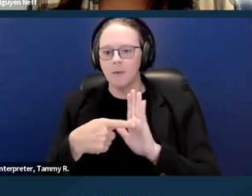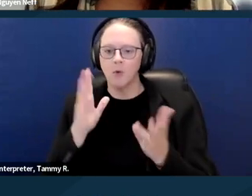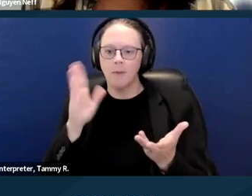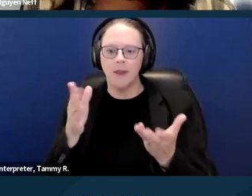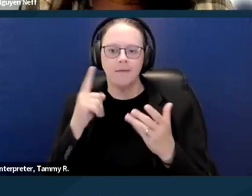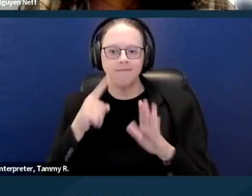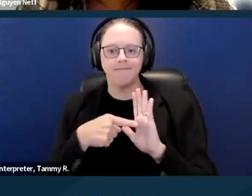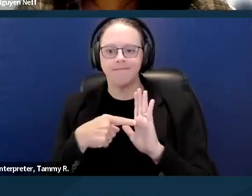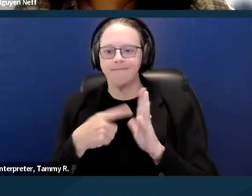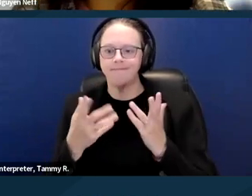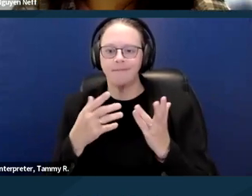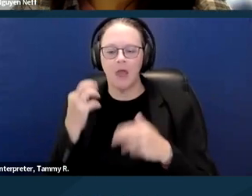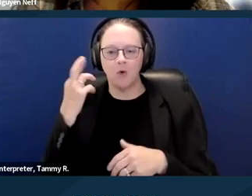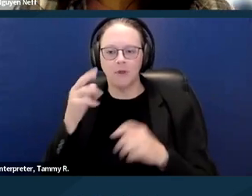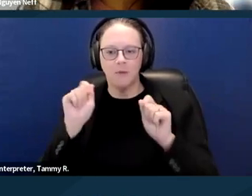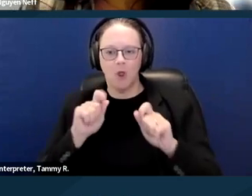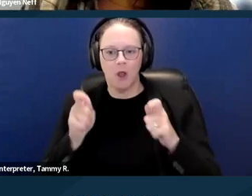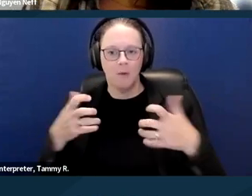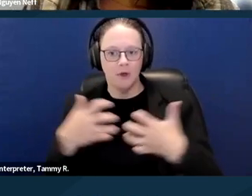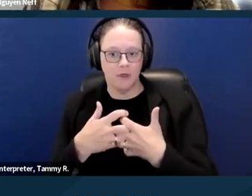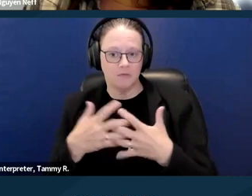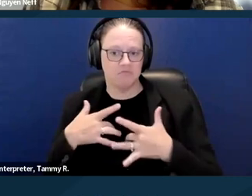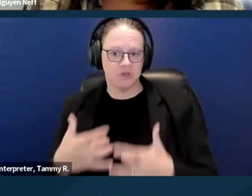reasonable accommodation is for an emotional support animal.